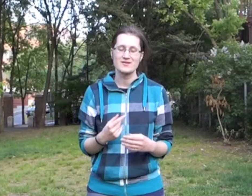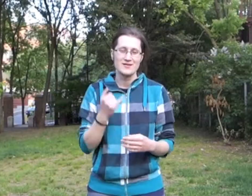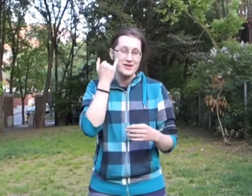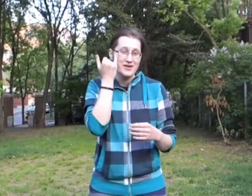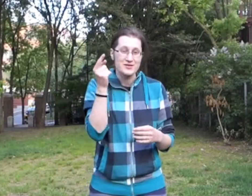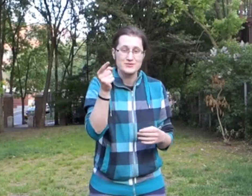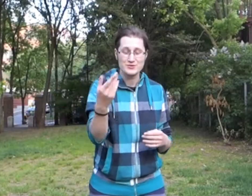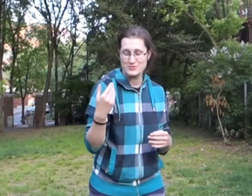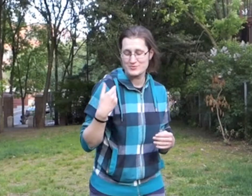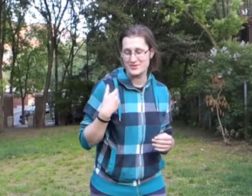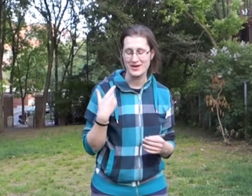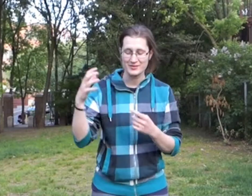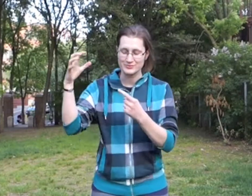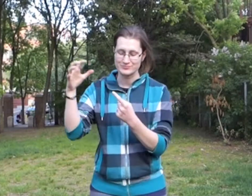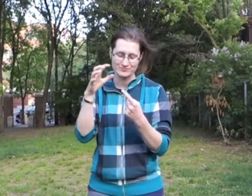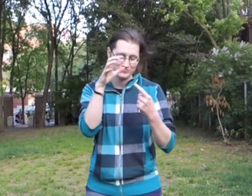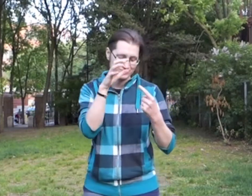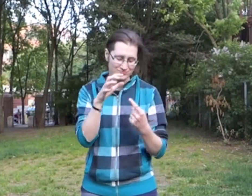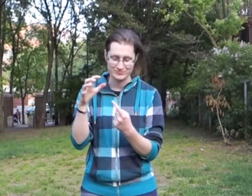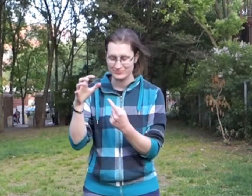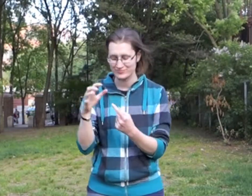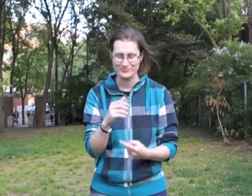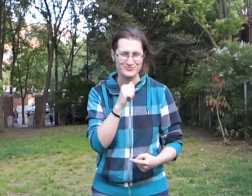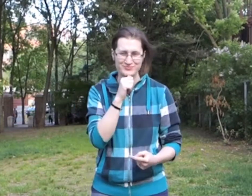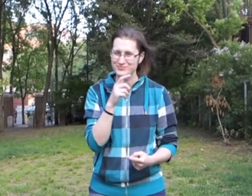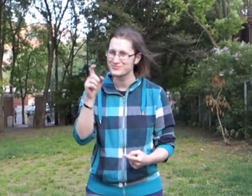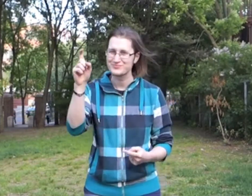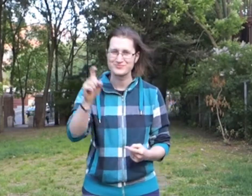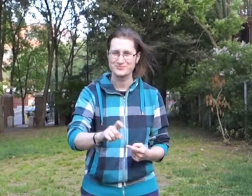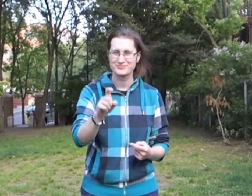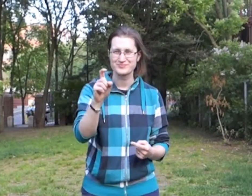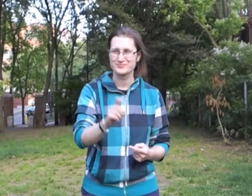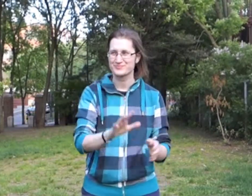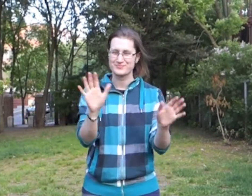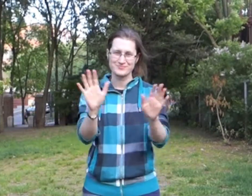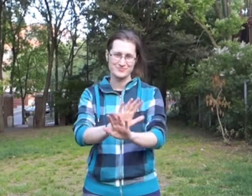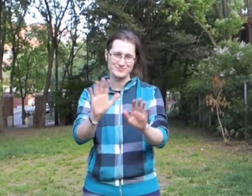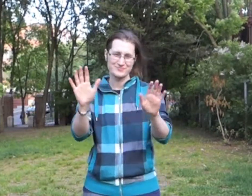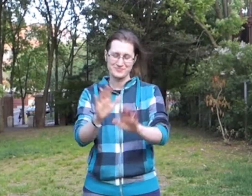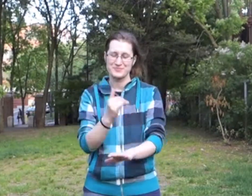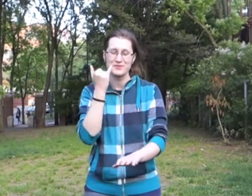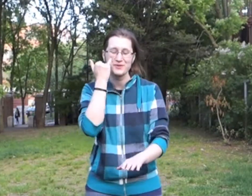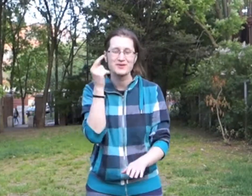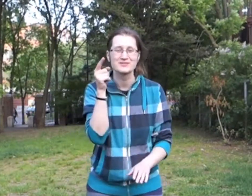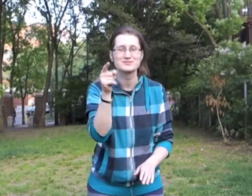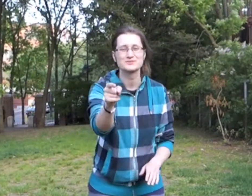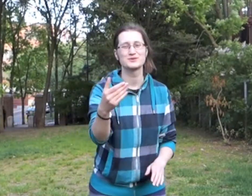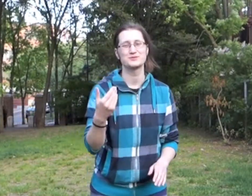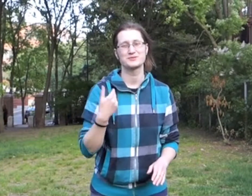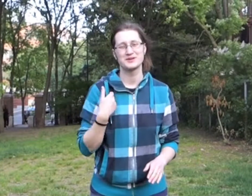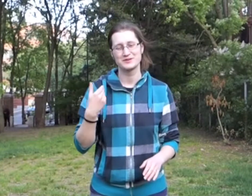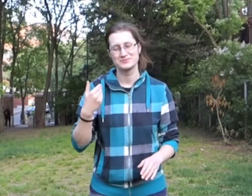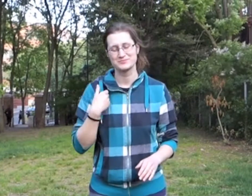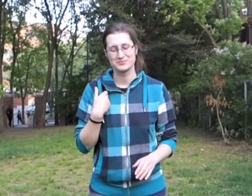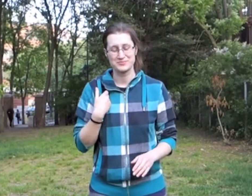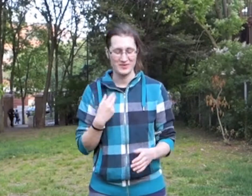I don't need a parachute, baby if I've got you Baby if I've got you, I don't need a parachute